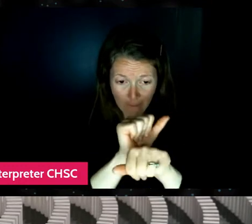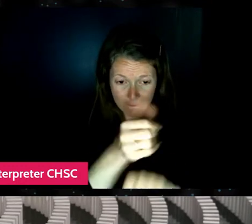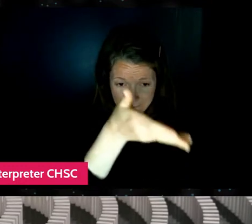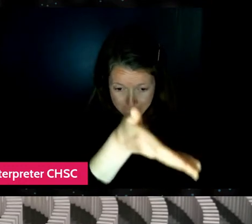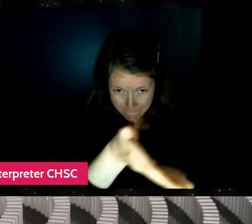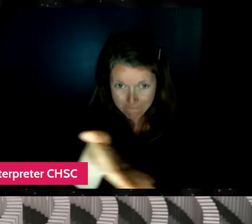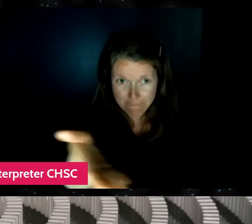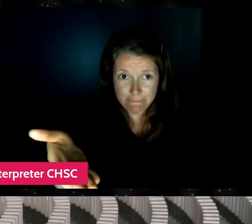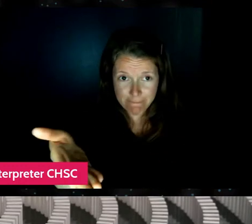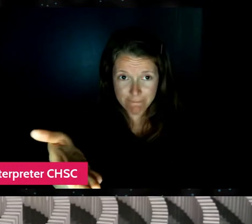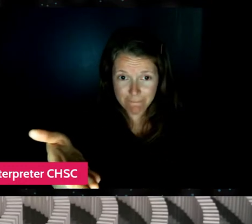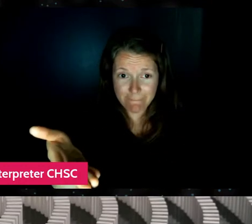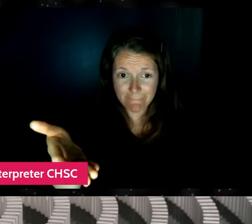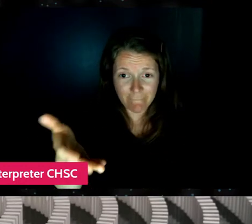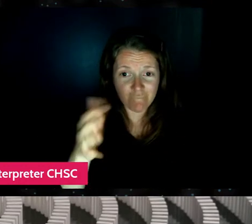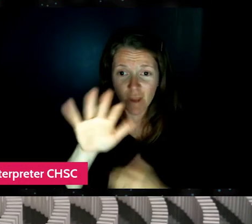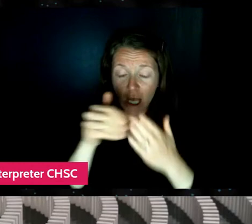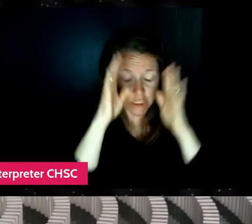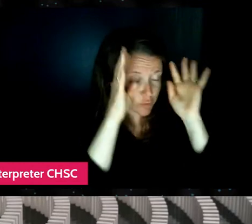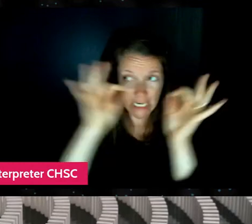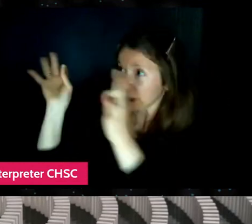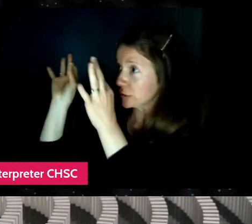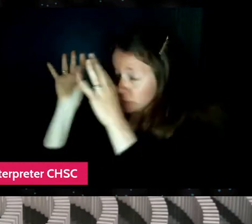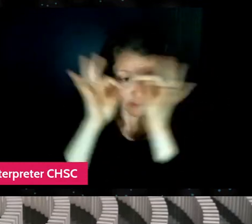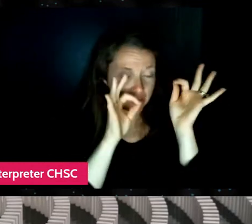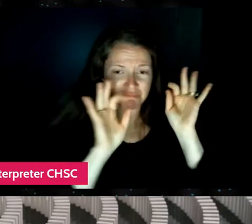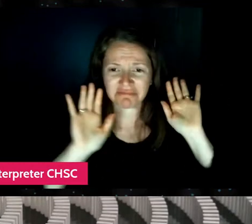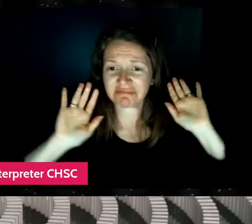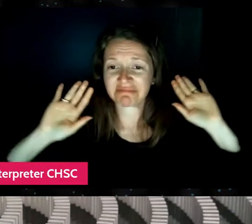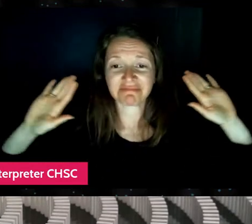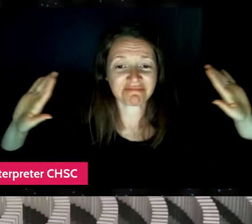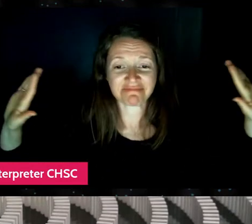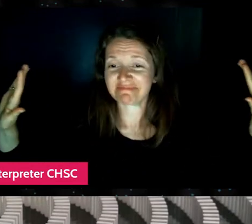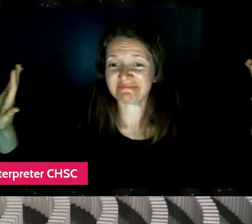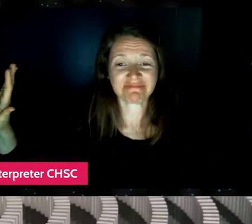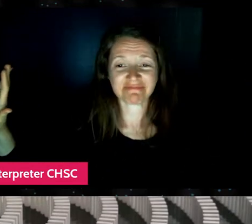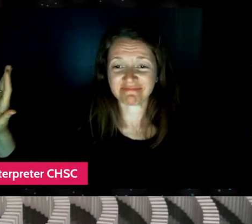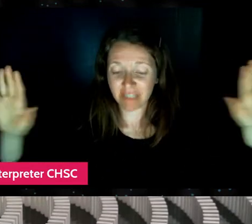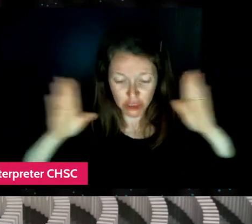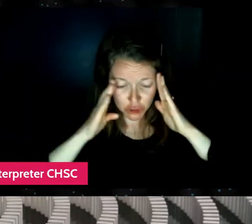I'm gonna put all these distractions aside, I'm gonna just do the best I can